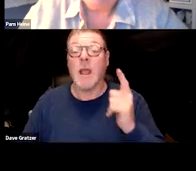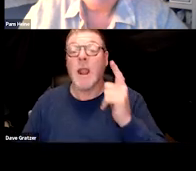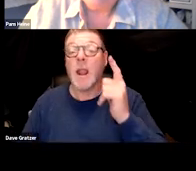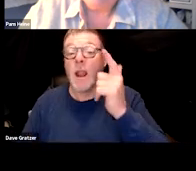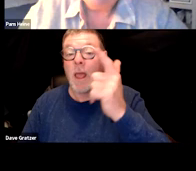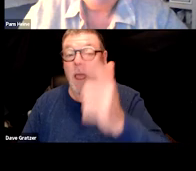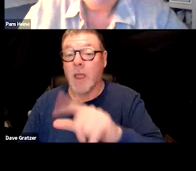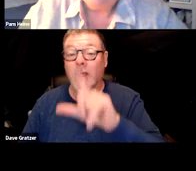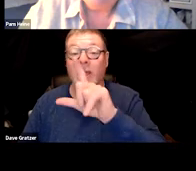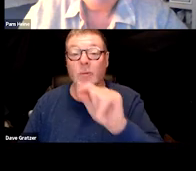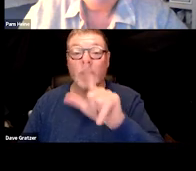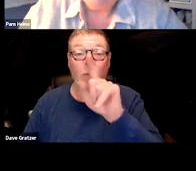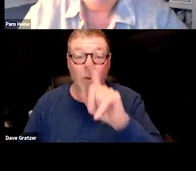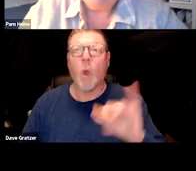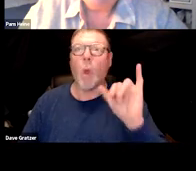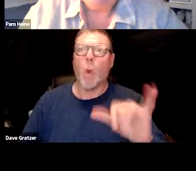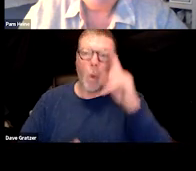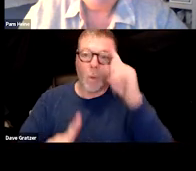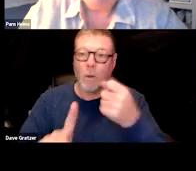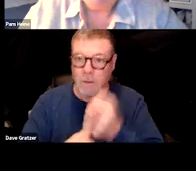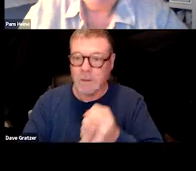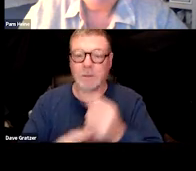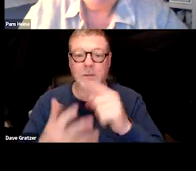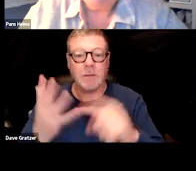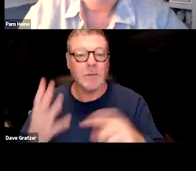people said, "Oh I have this." We did so many home tests.